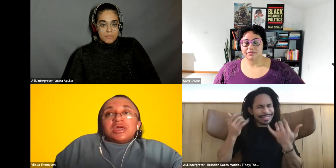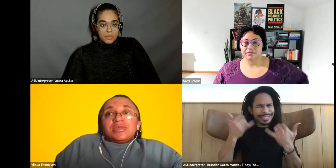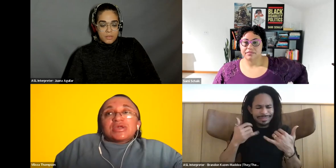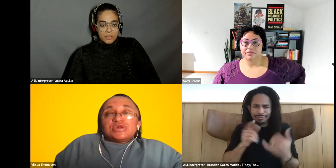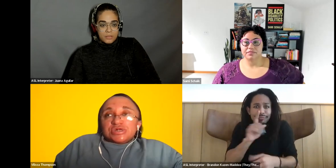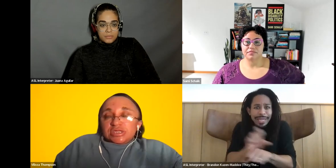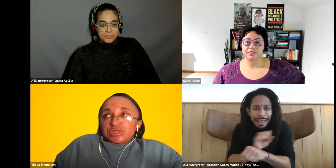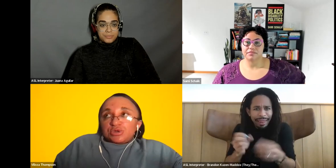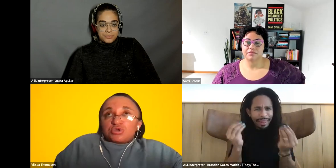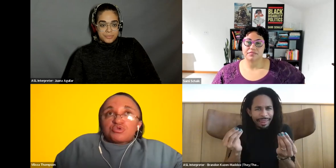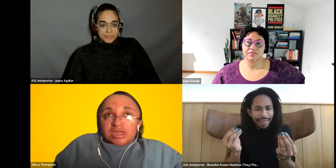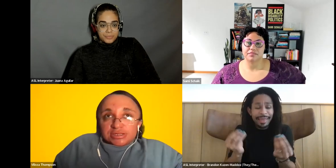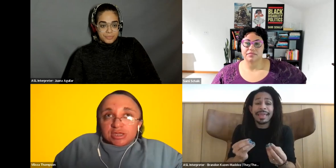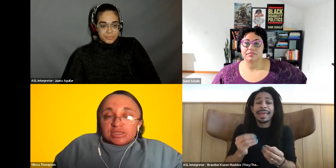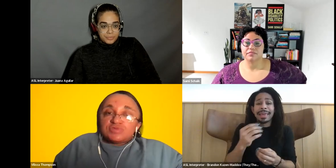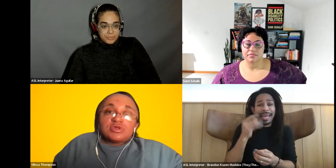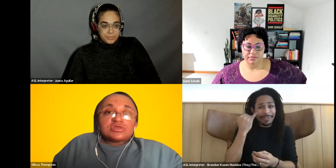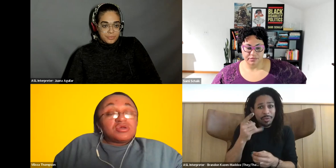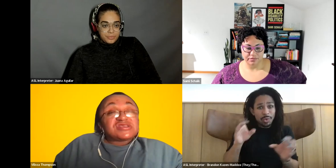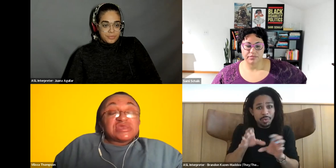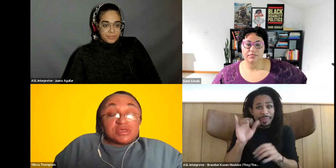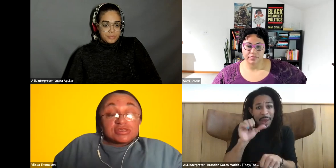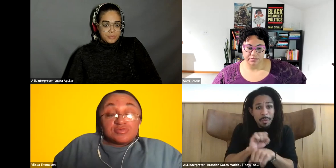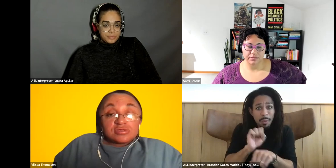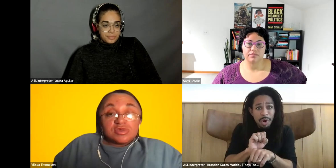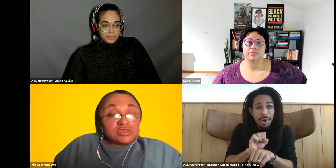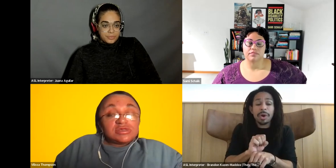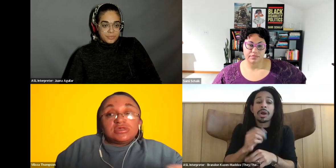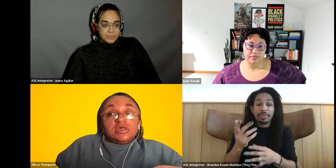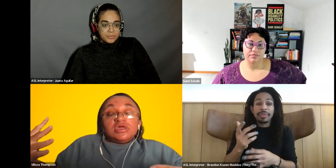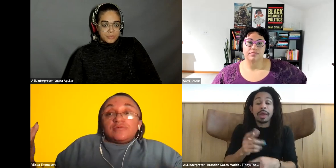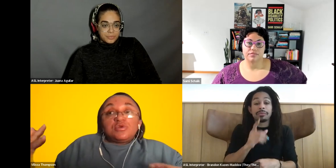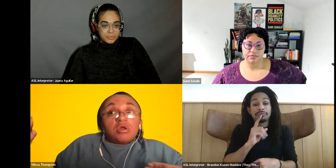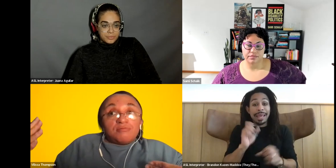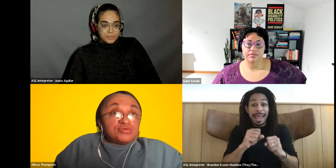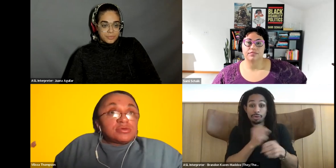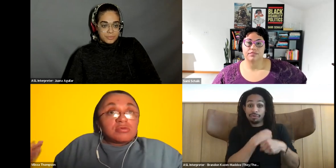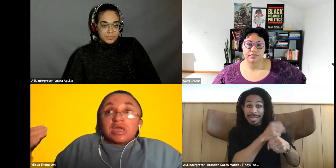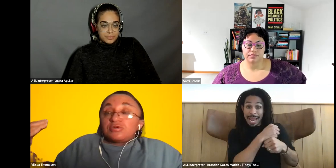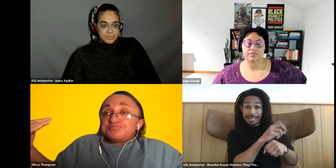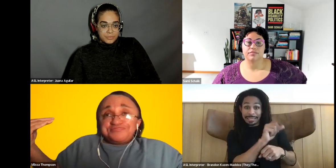Vilissa Thompson: that could either create a disability, or exacerbate a disability, particularly if you are boots on the ground.